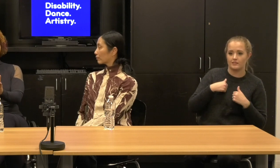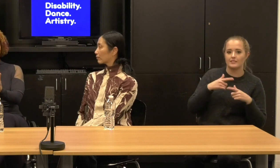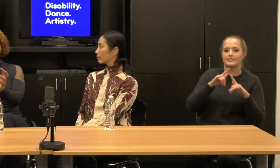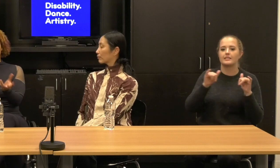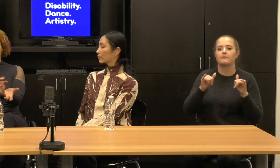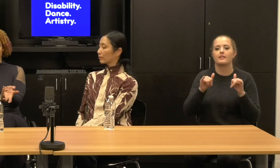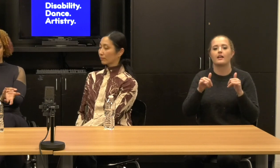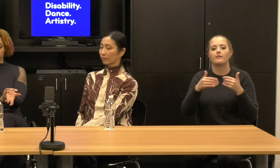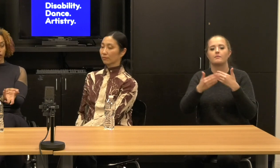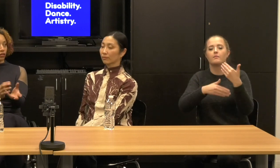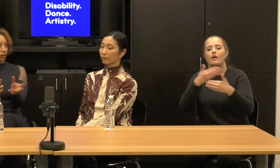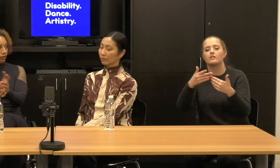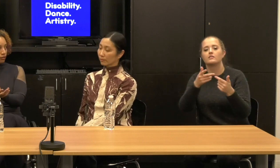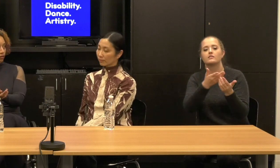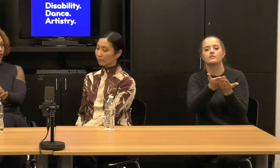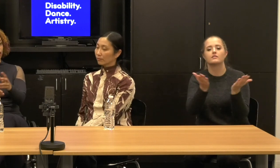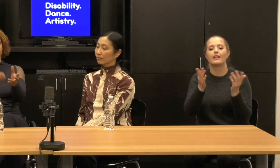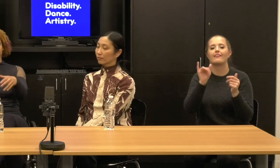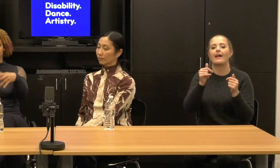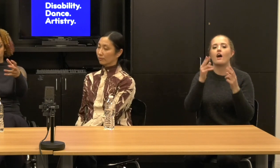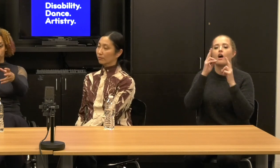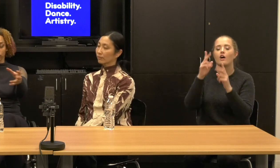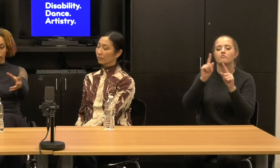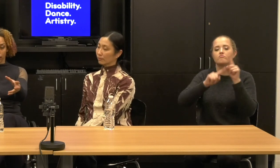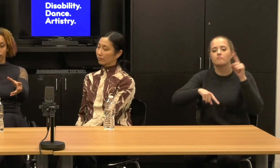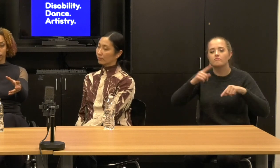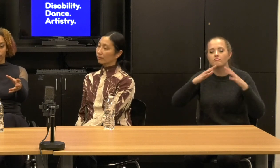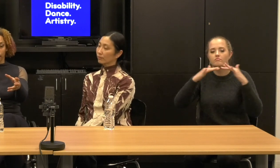that honors race, the honors credit and then that's the work itself.